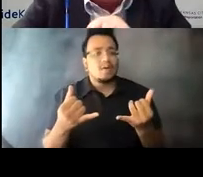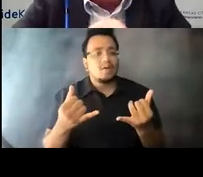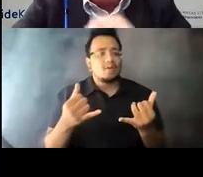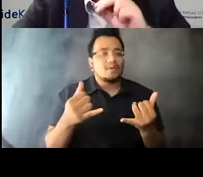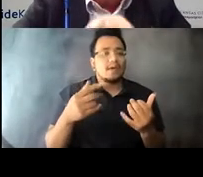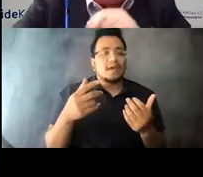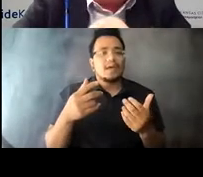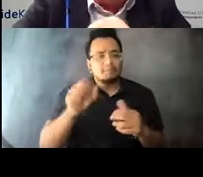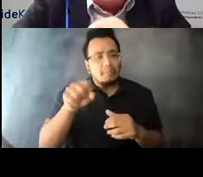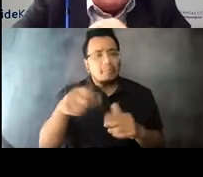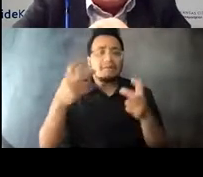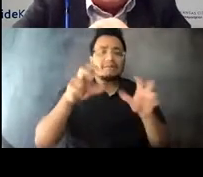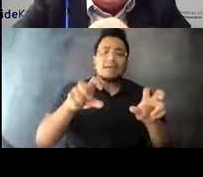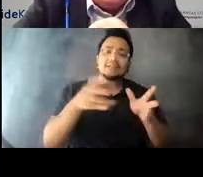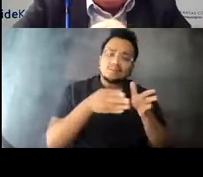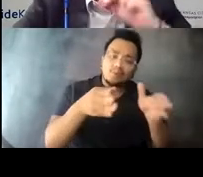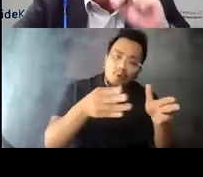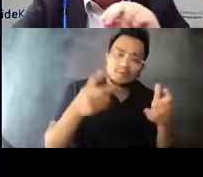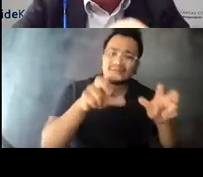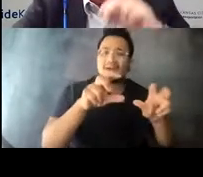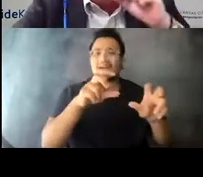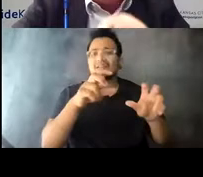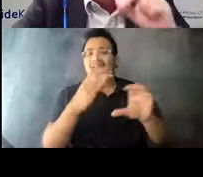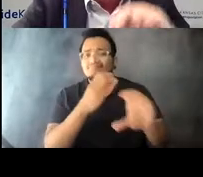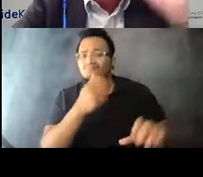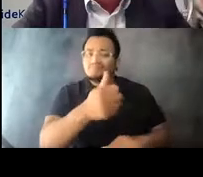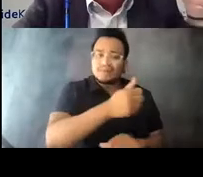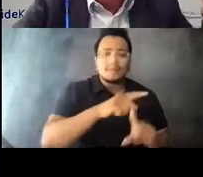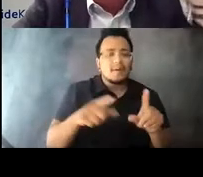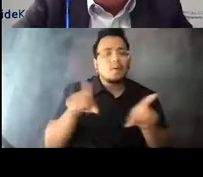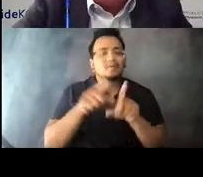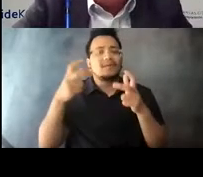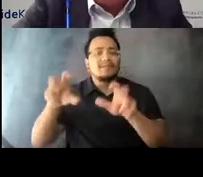15:04:43 transit; it's an investment in people, and it's an investment in the people who need us the most.